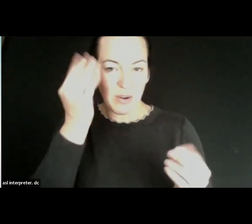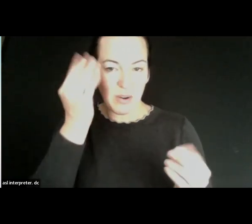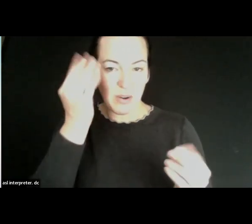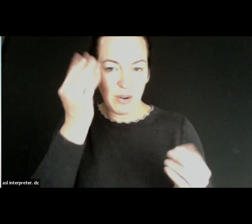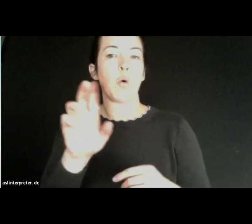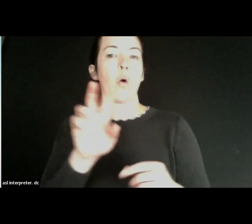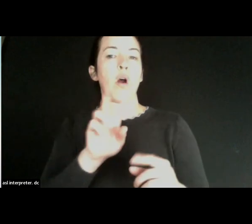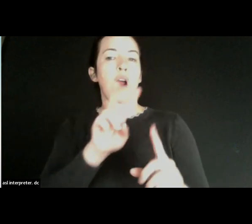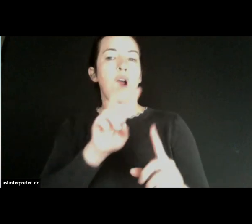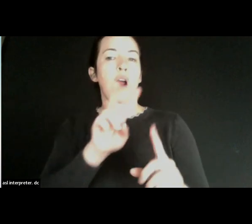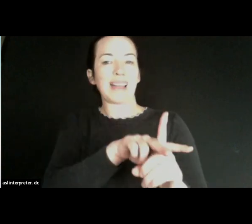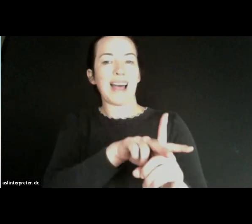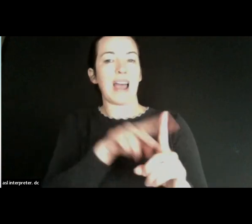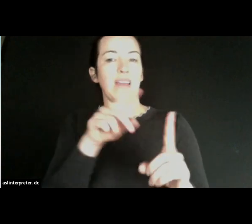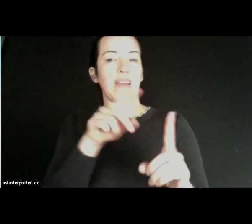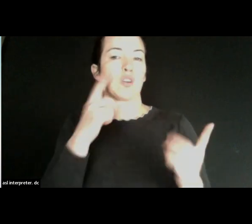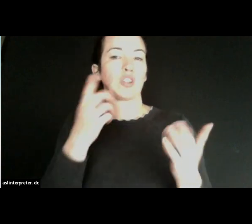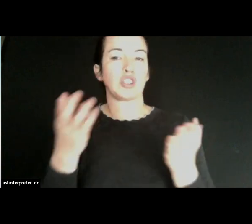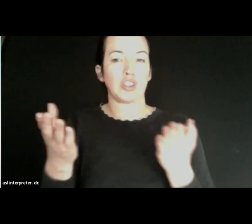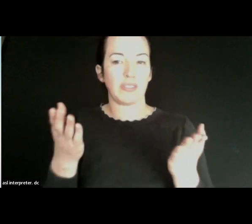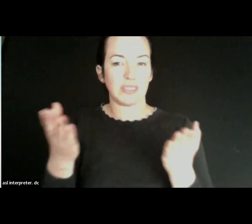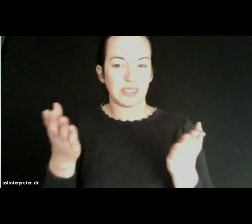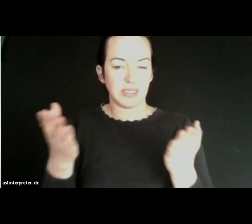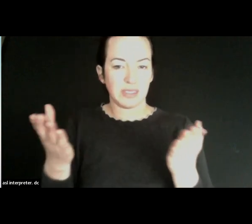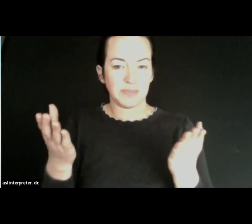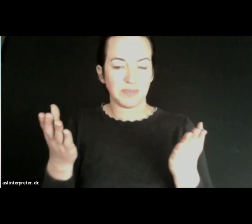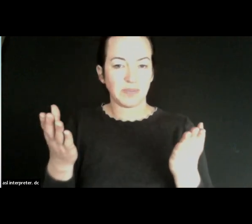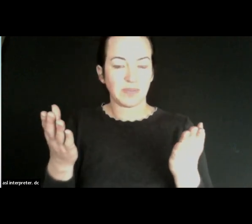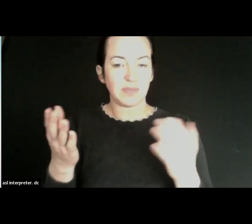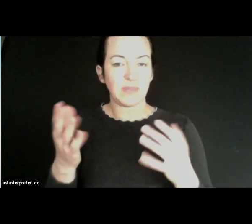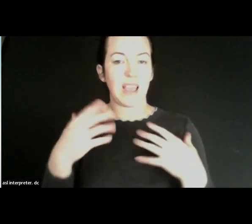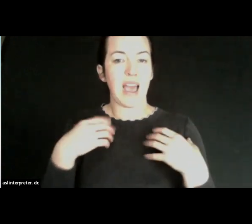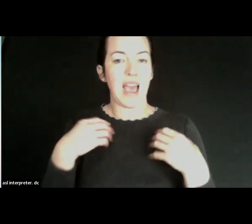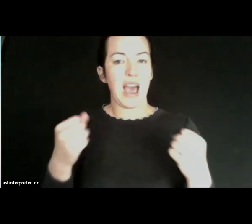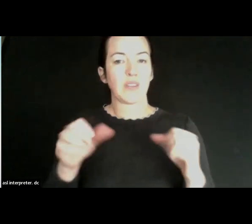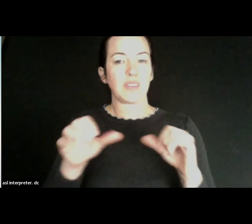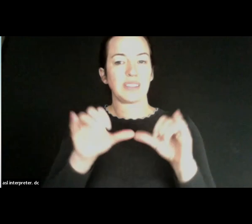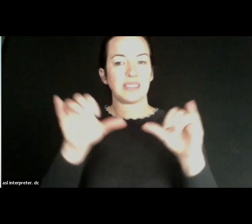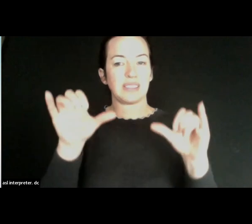etc. So I think there's a very strong case can be made for that systems to think why they should do